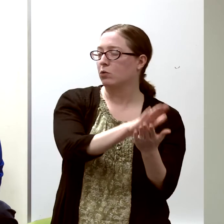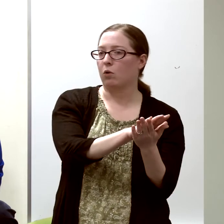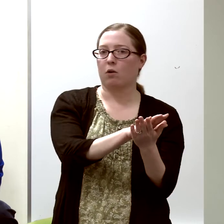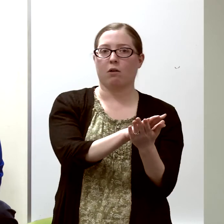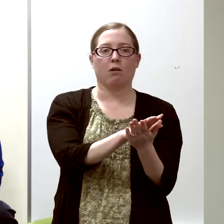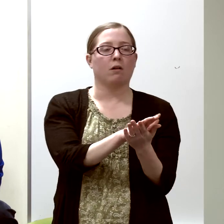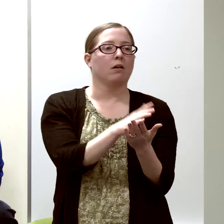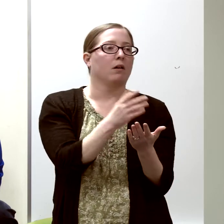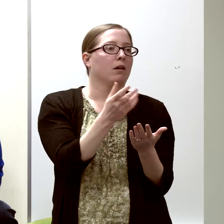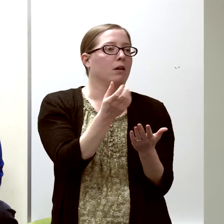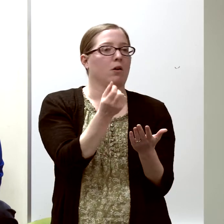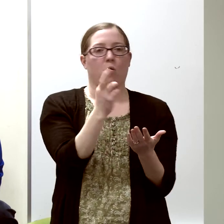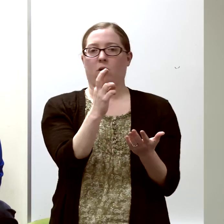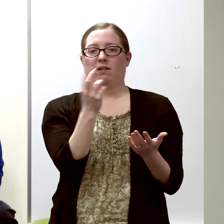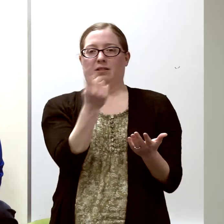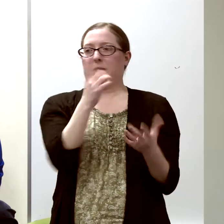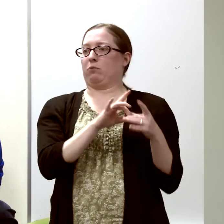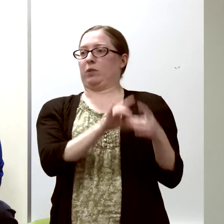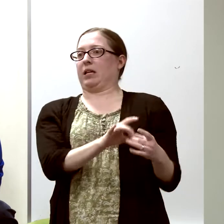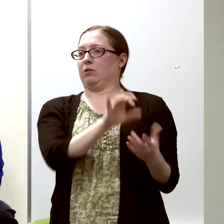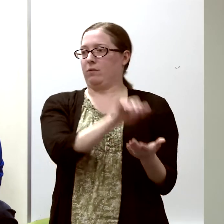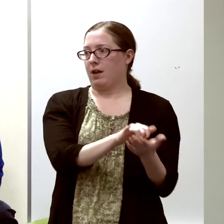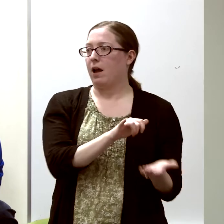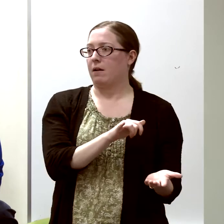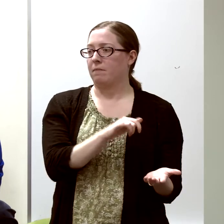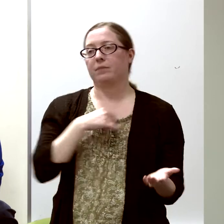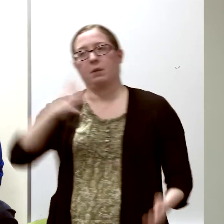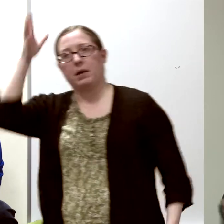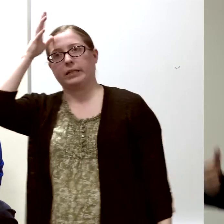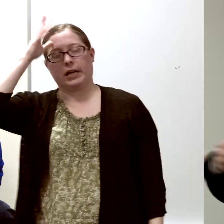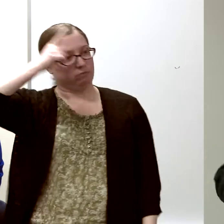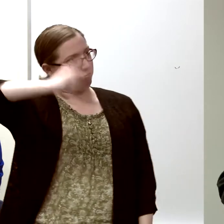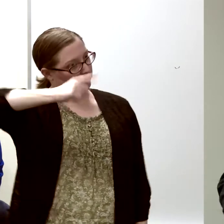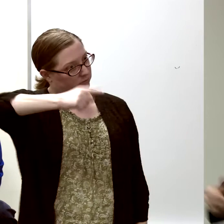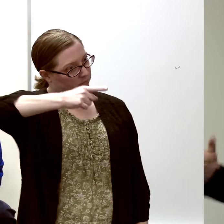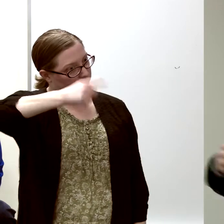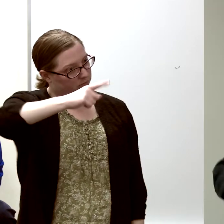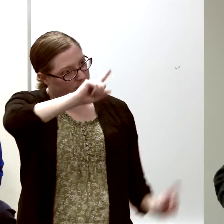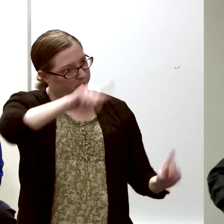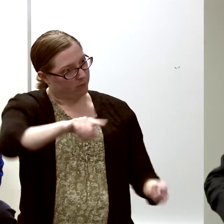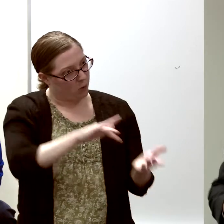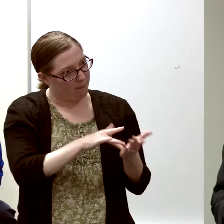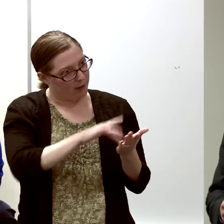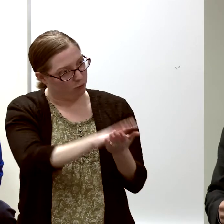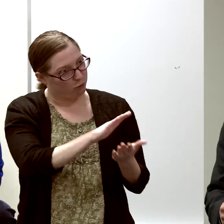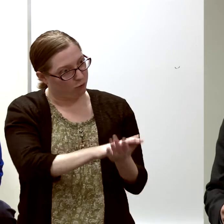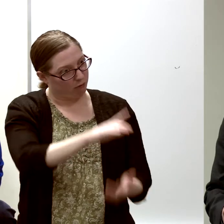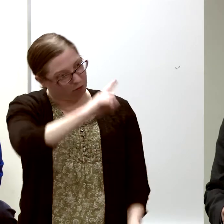or do something medical-- you know, my father was, "Have to go to medical school. "You have to go to medical school"--